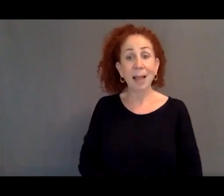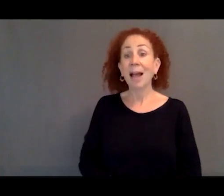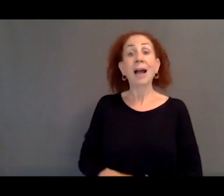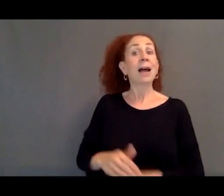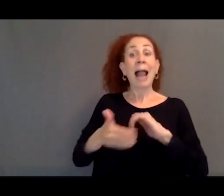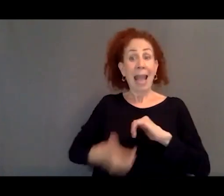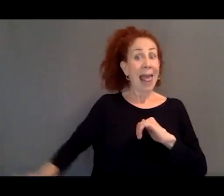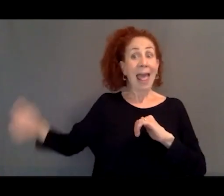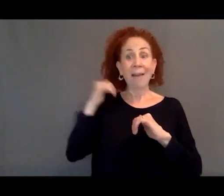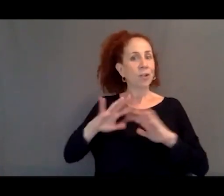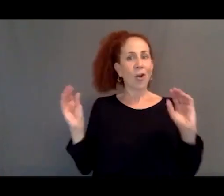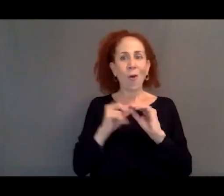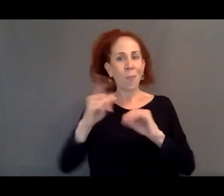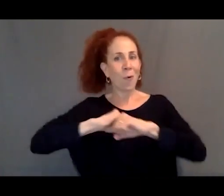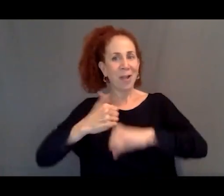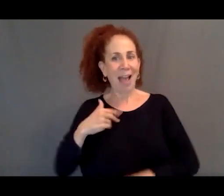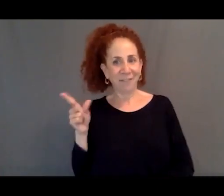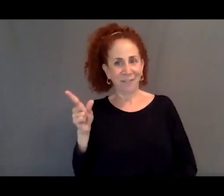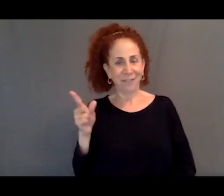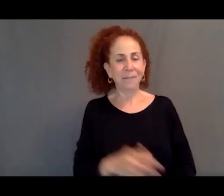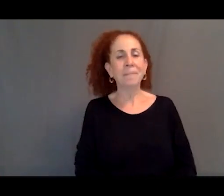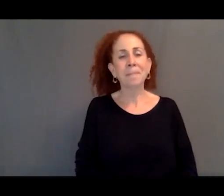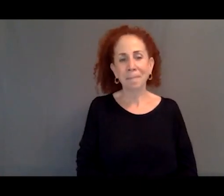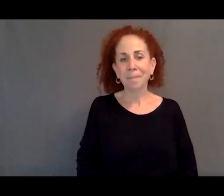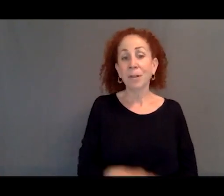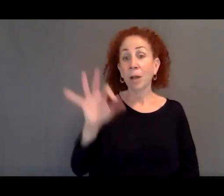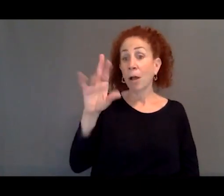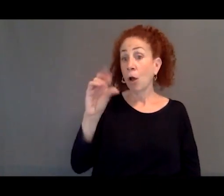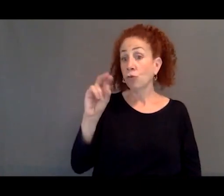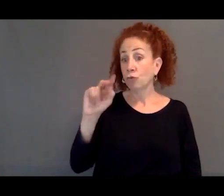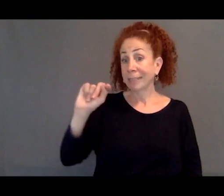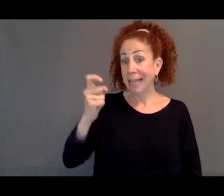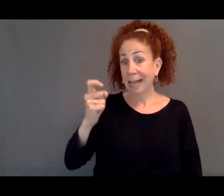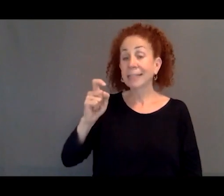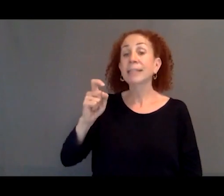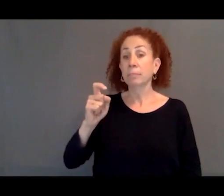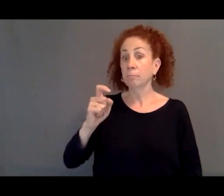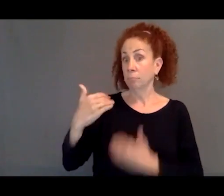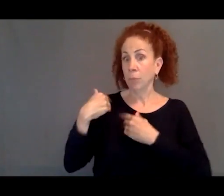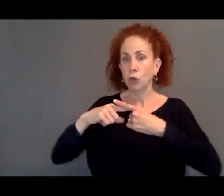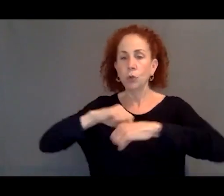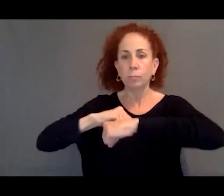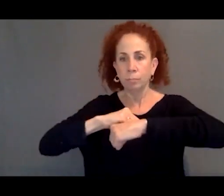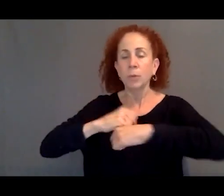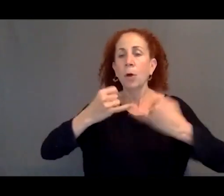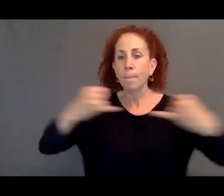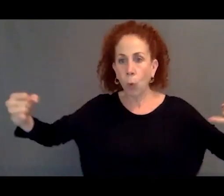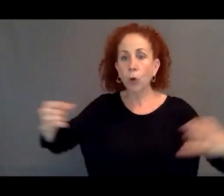So now, the Frontex polices the border between France and the UK.